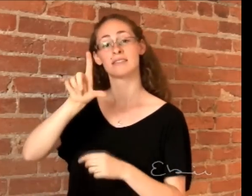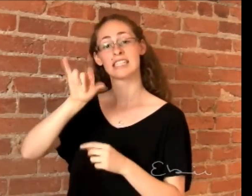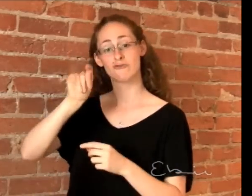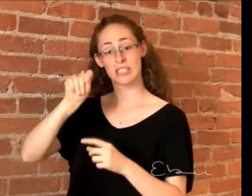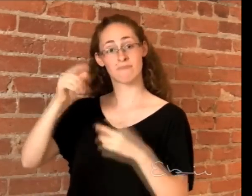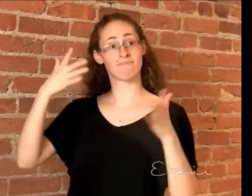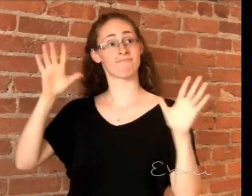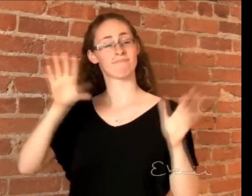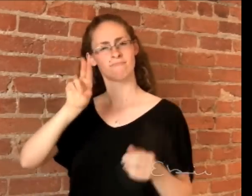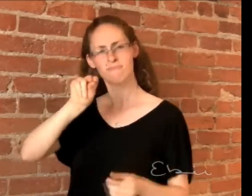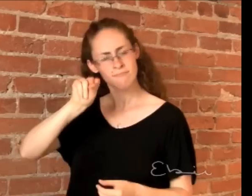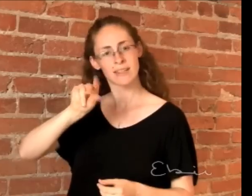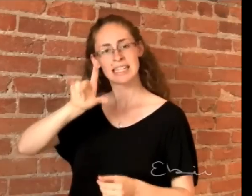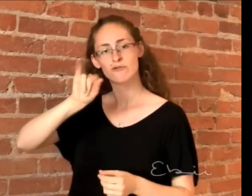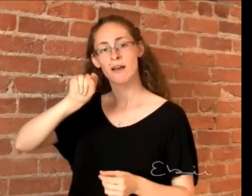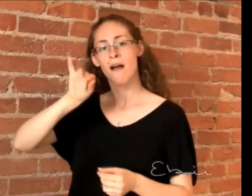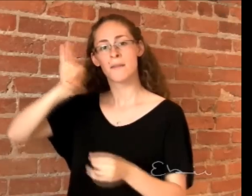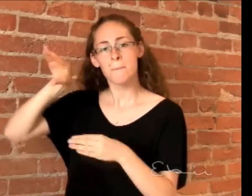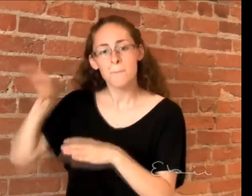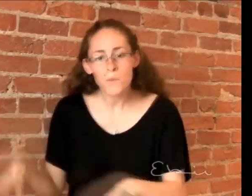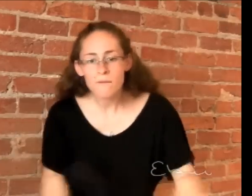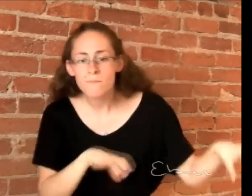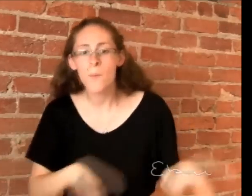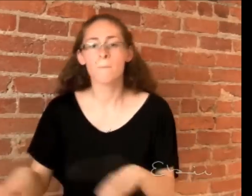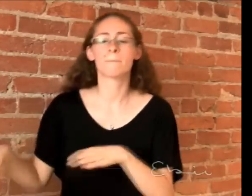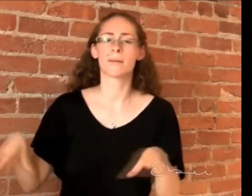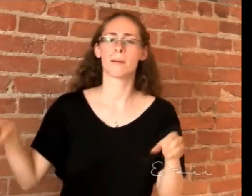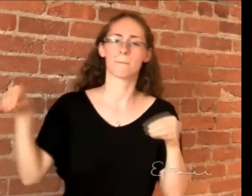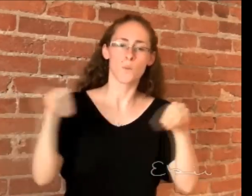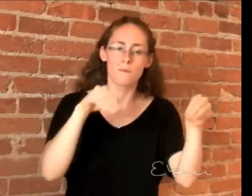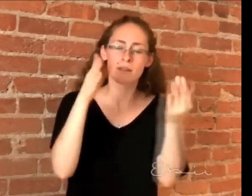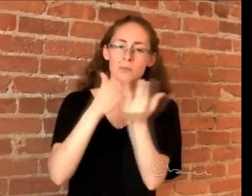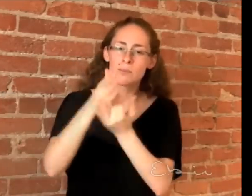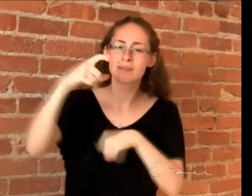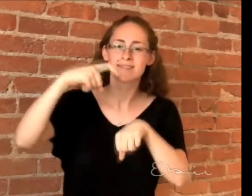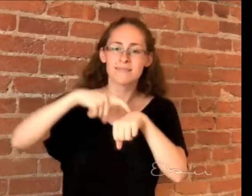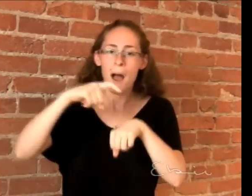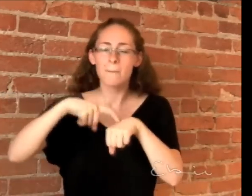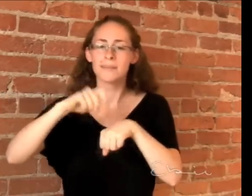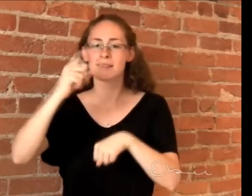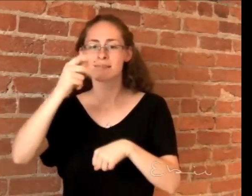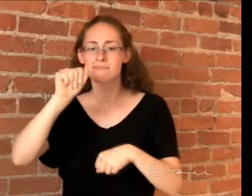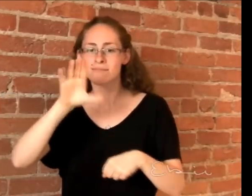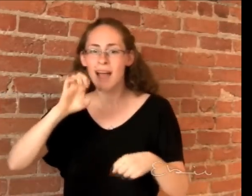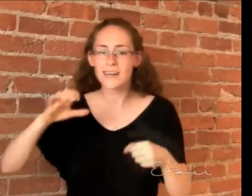presentation. ASL literature is also a literature of performance, as the story is expressed through time